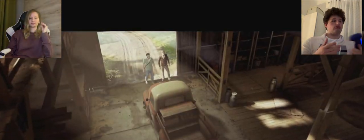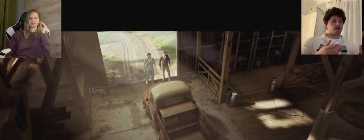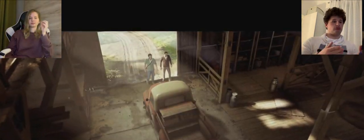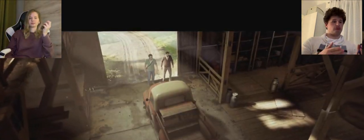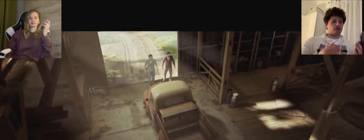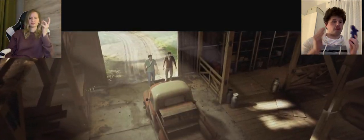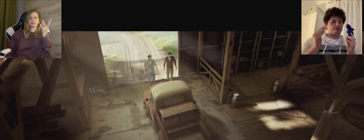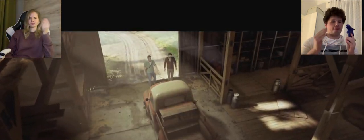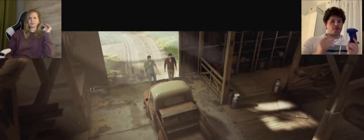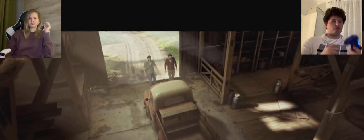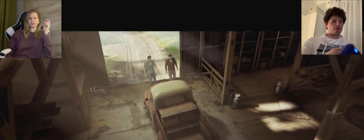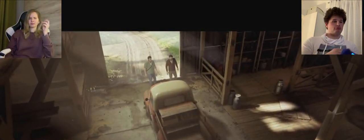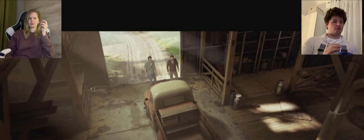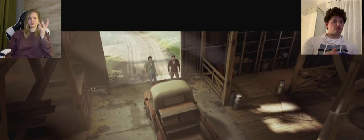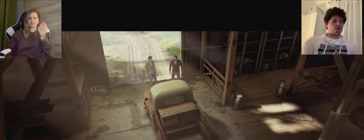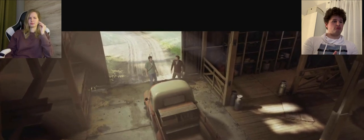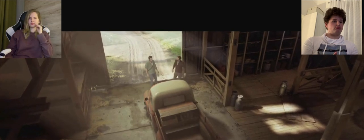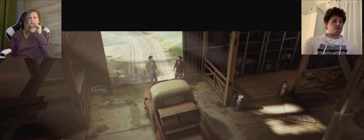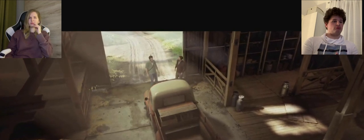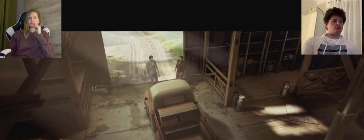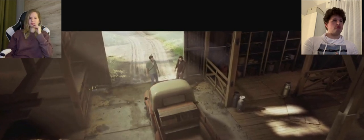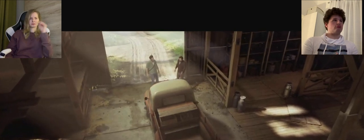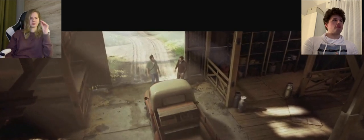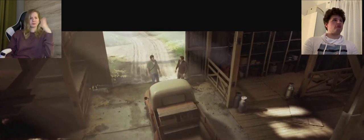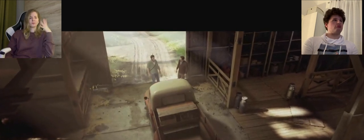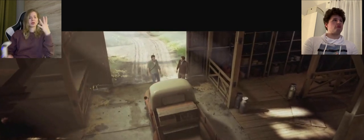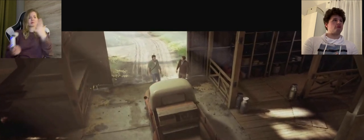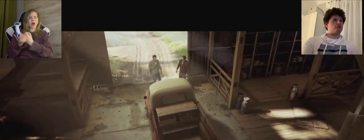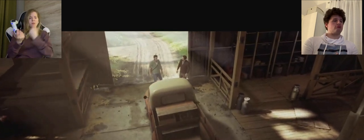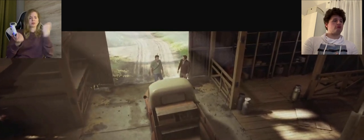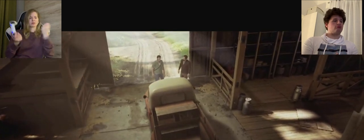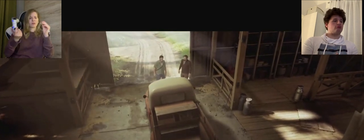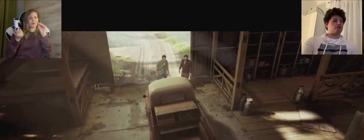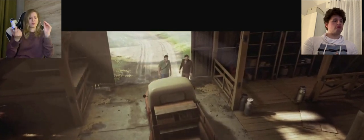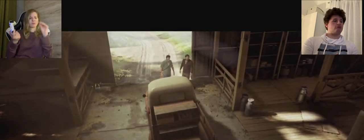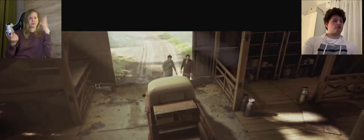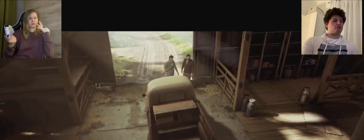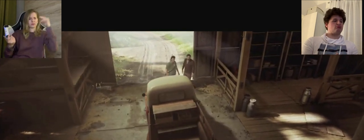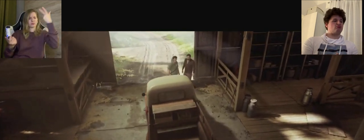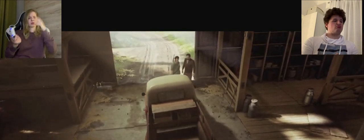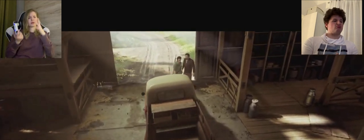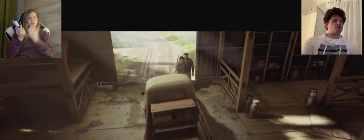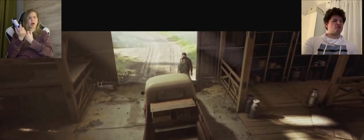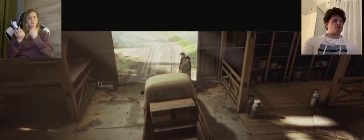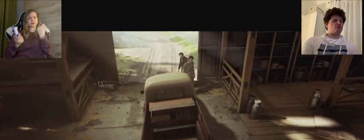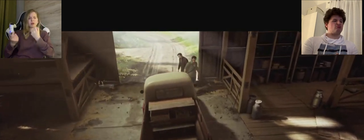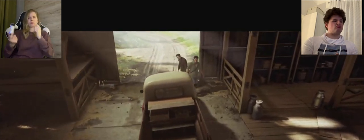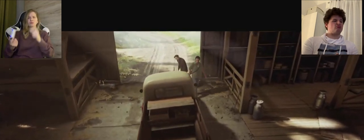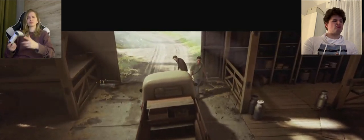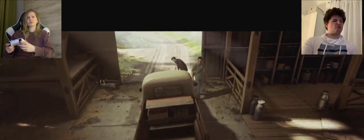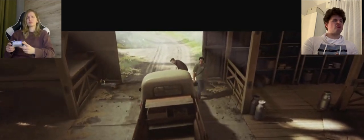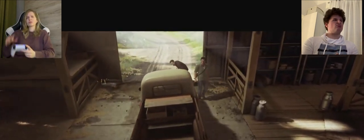A: steal a car unless K: K steal so: after all, we have the task of "Find your car" is a marked